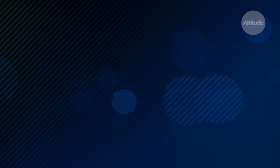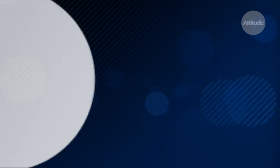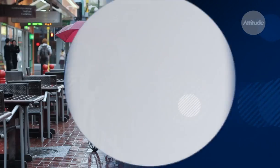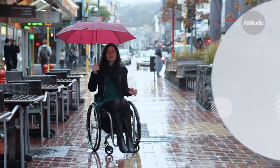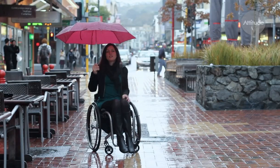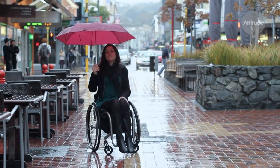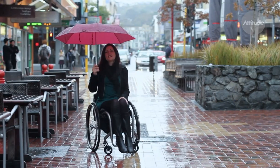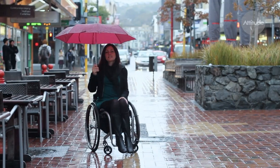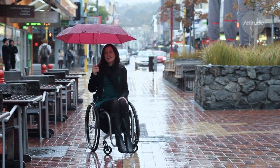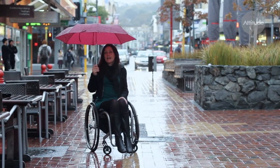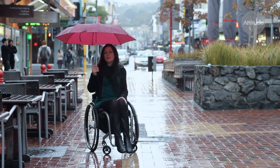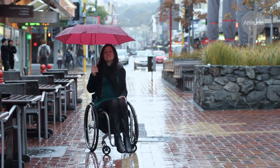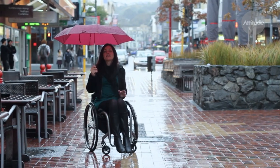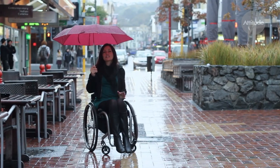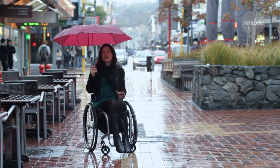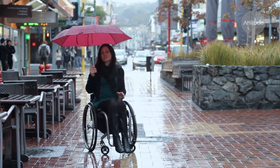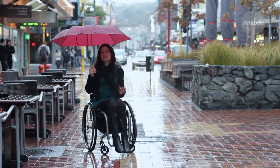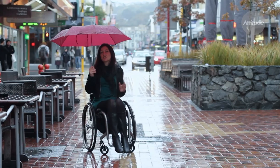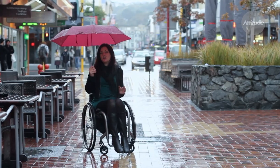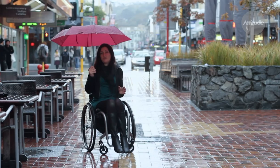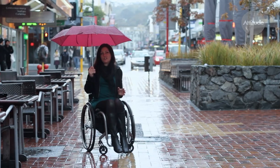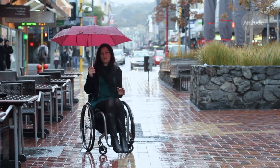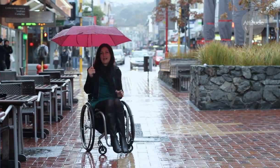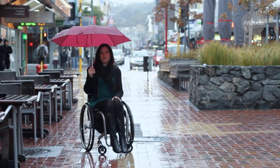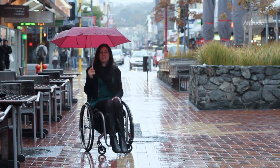New Zealand Sign Language is this country’s third official language, it’s enshrined